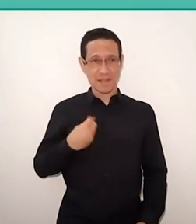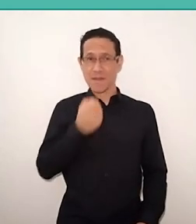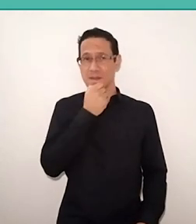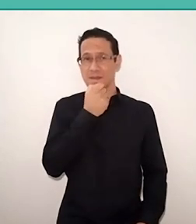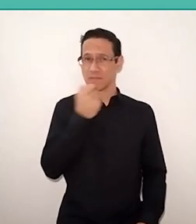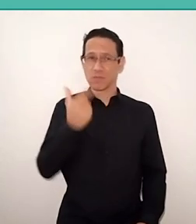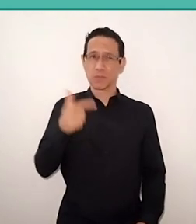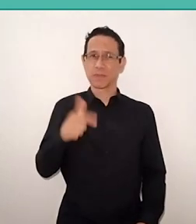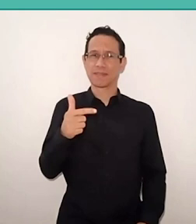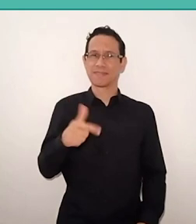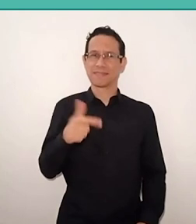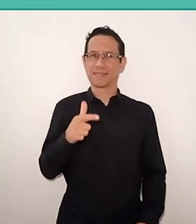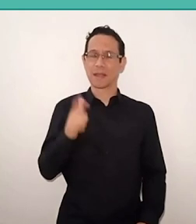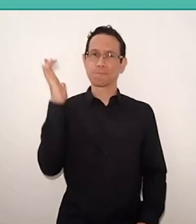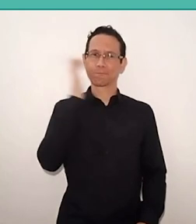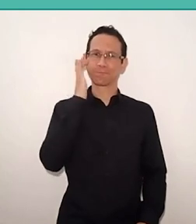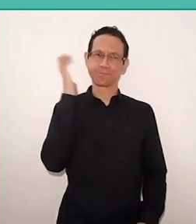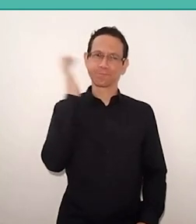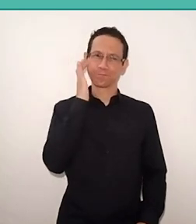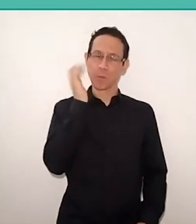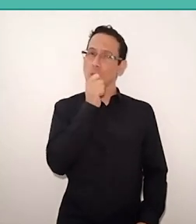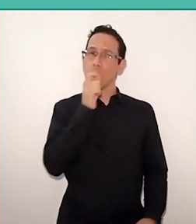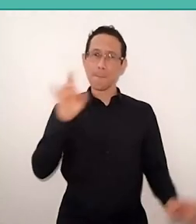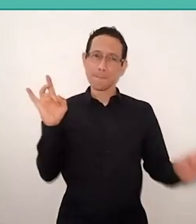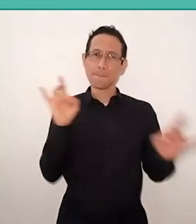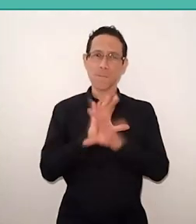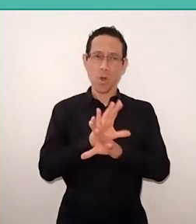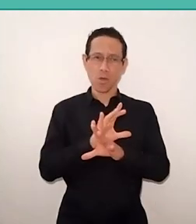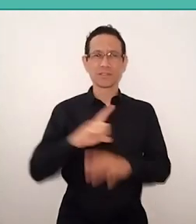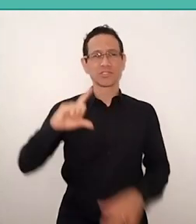the intellectual maturity to see that Africa exist in the Northeast,